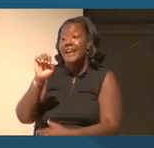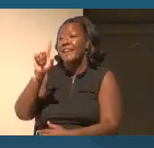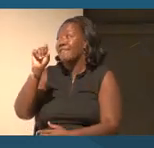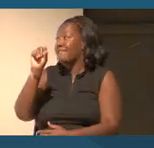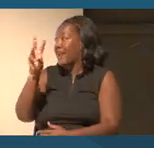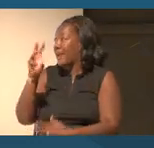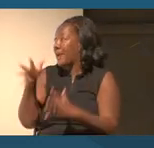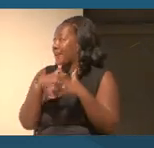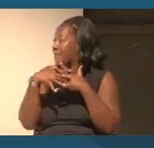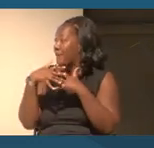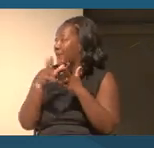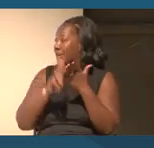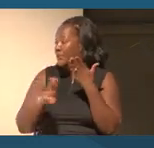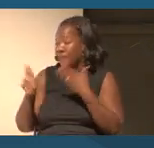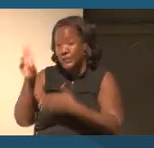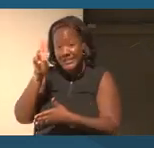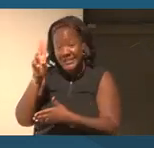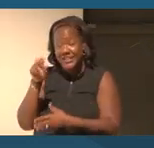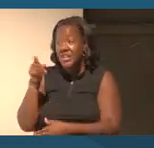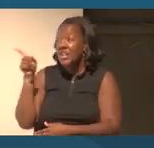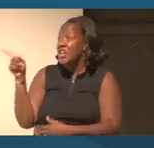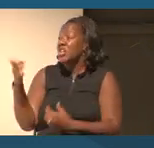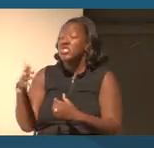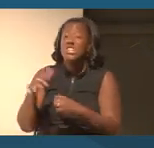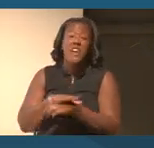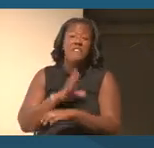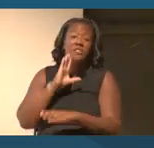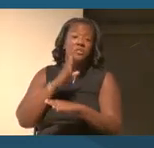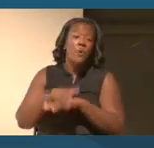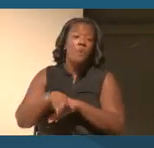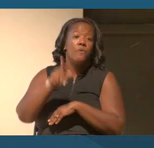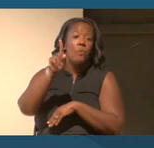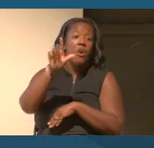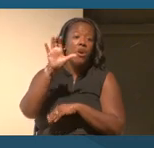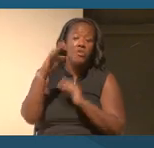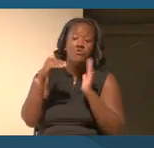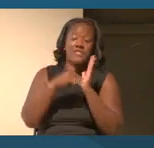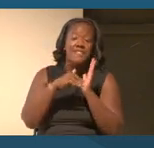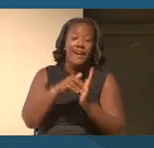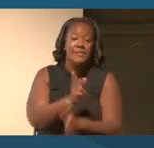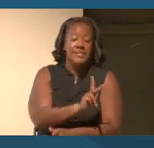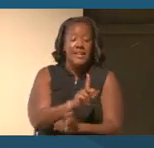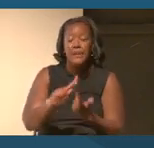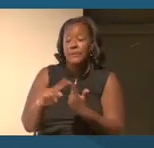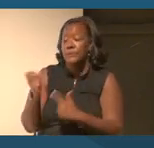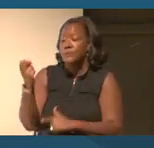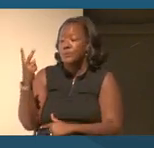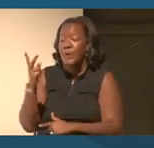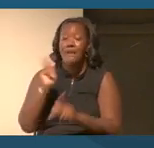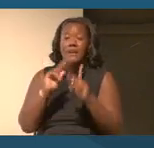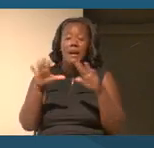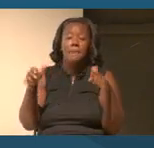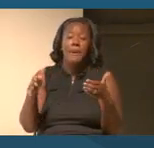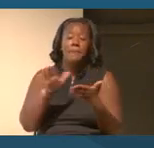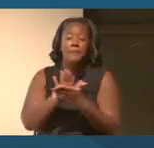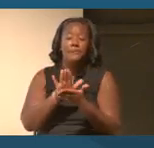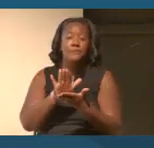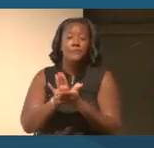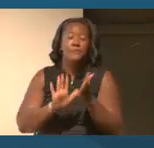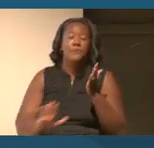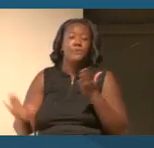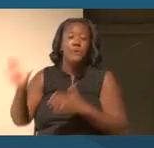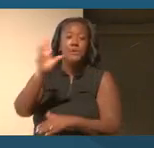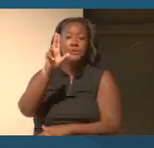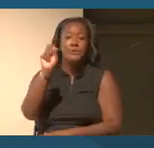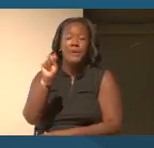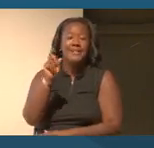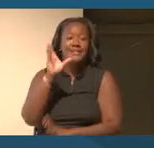She covers the nearly 100,000 K12 public schools across the nation, focusing on policy and